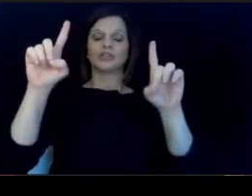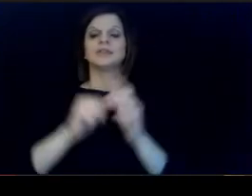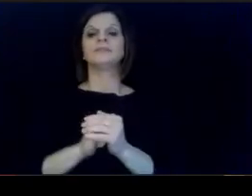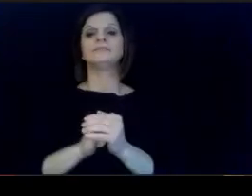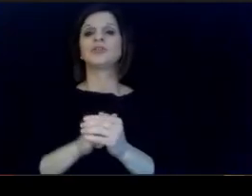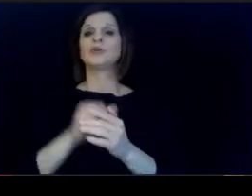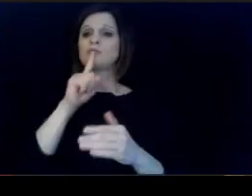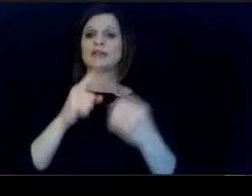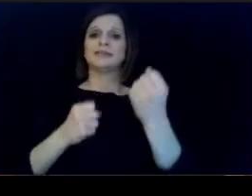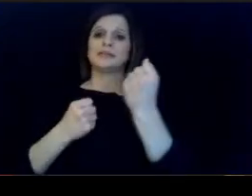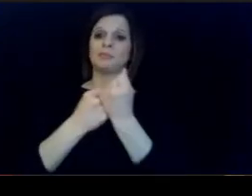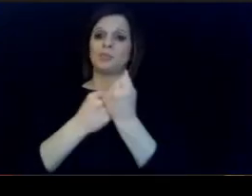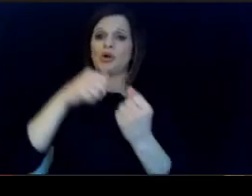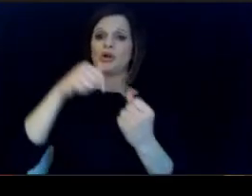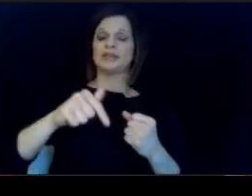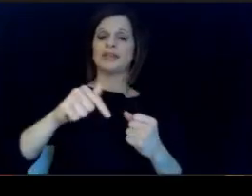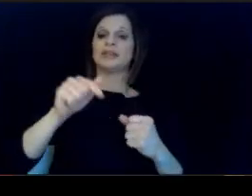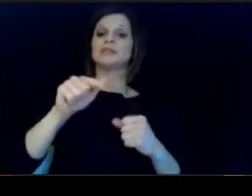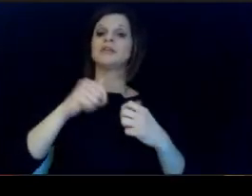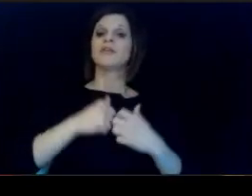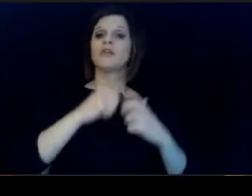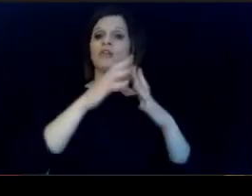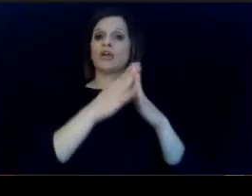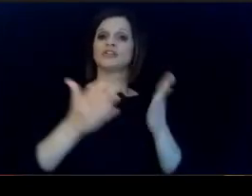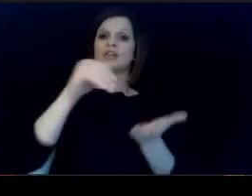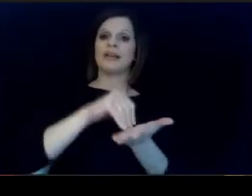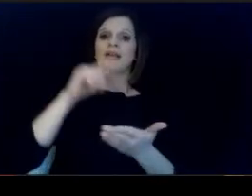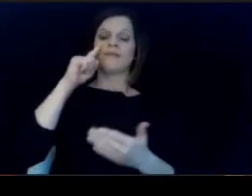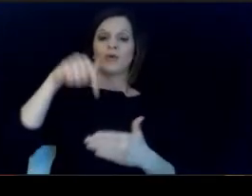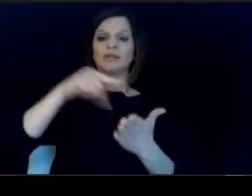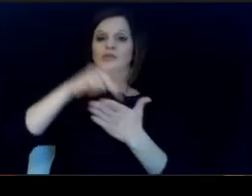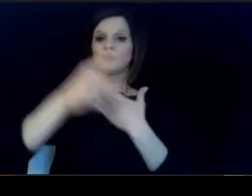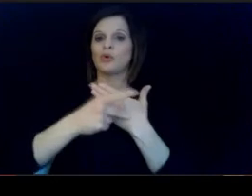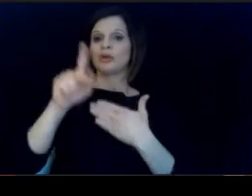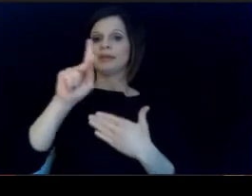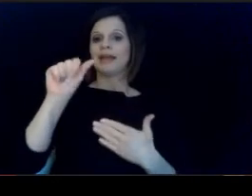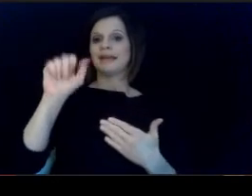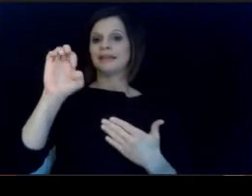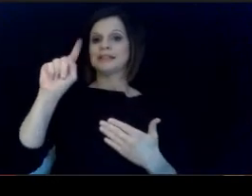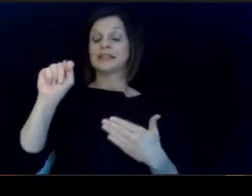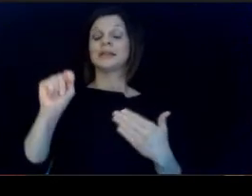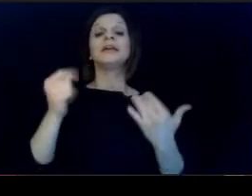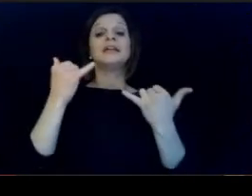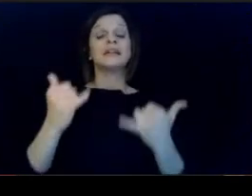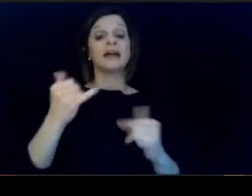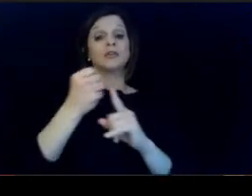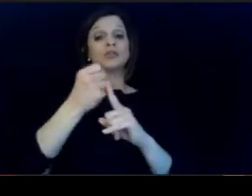Academy. For equity in teaching to tell us more. about why I diverse, educated workforce is important, I will now.